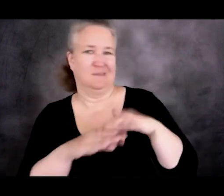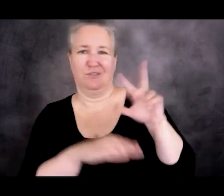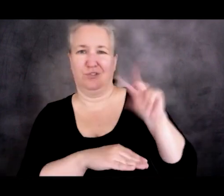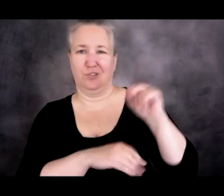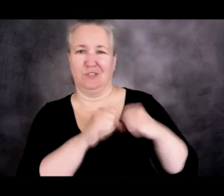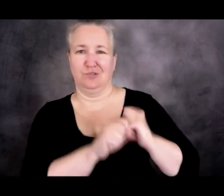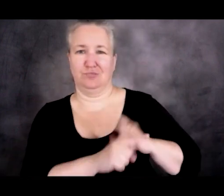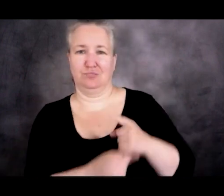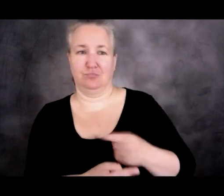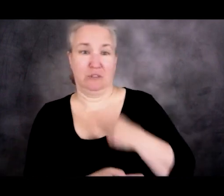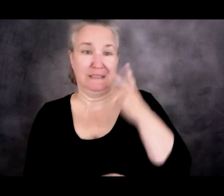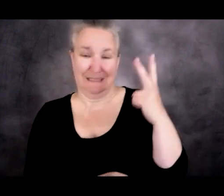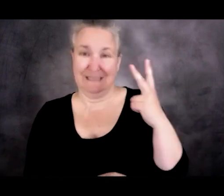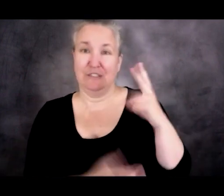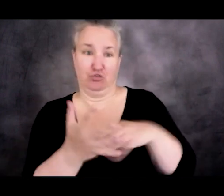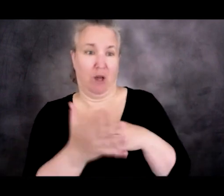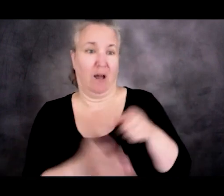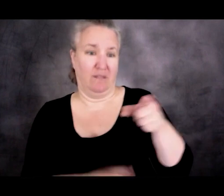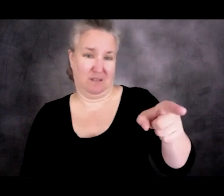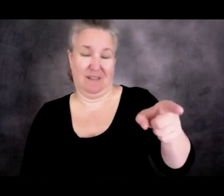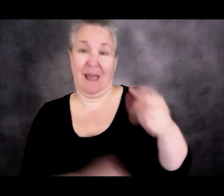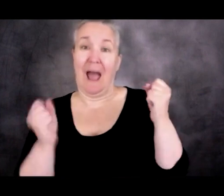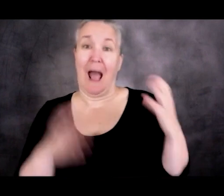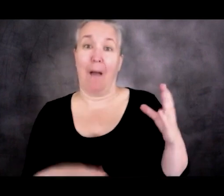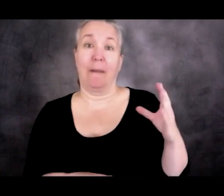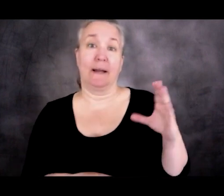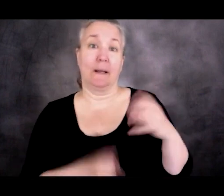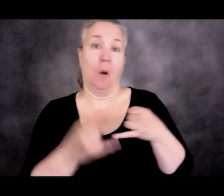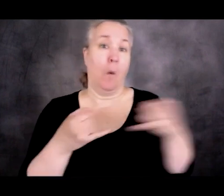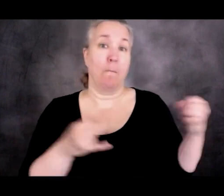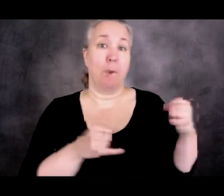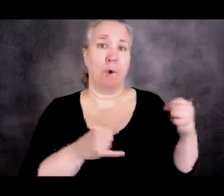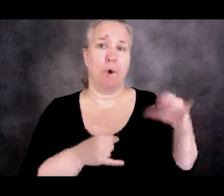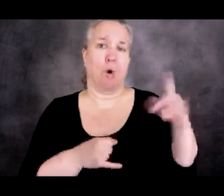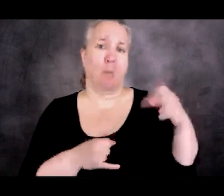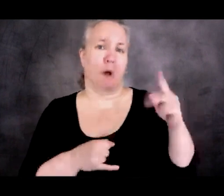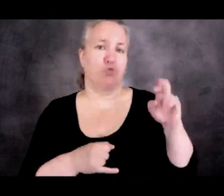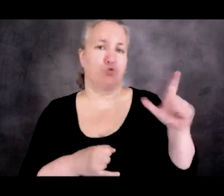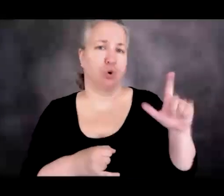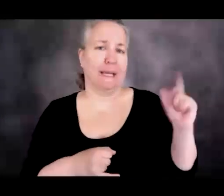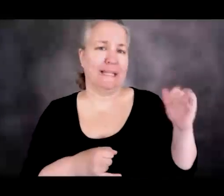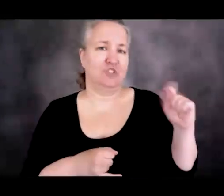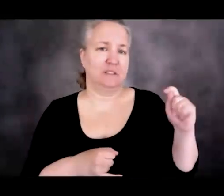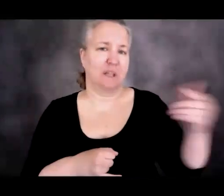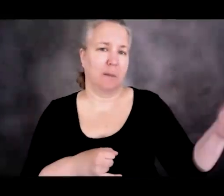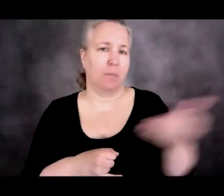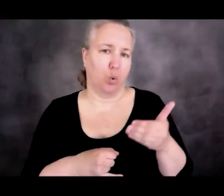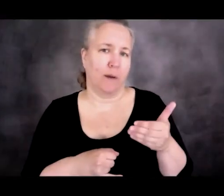is the number of border patrol agents who are employed by the Department of Homeland Security.